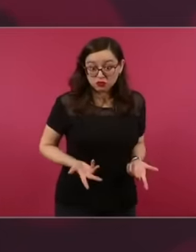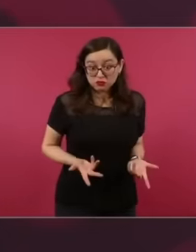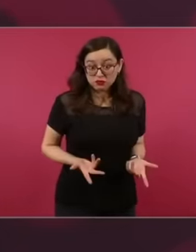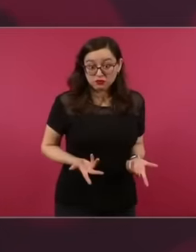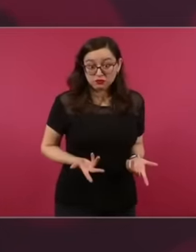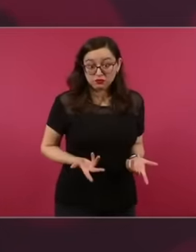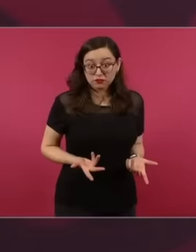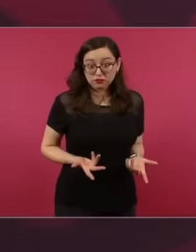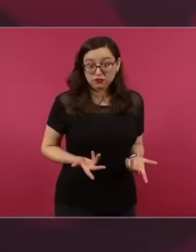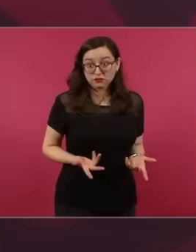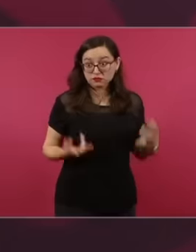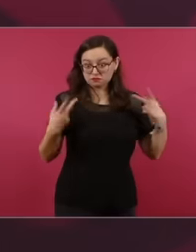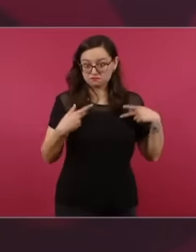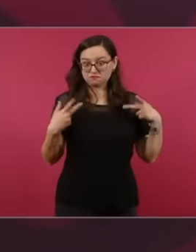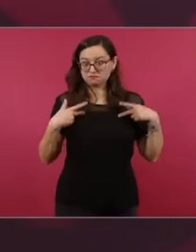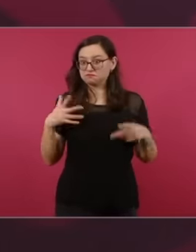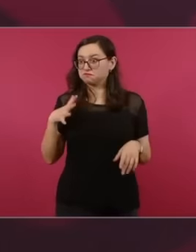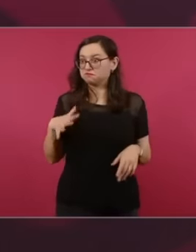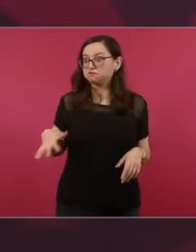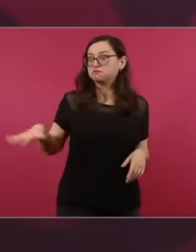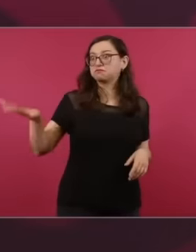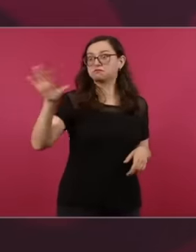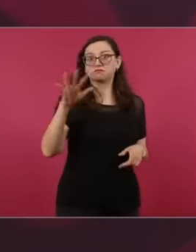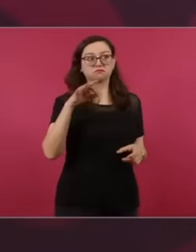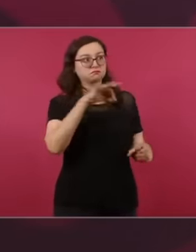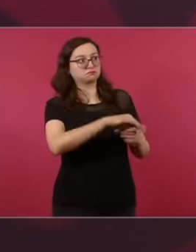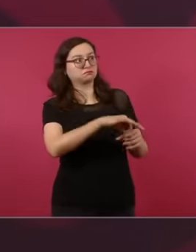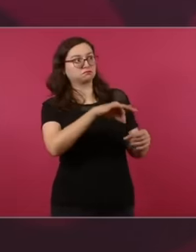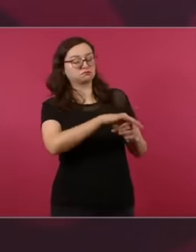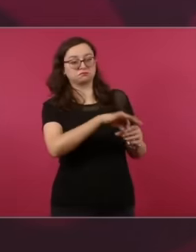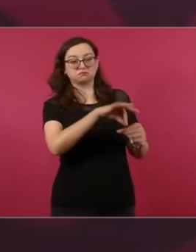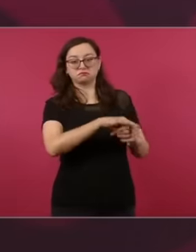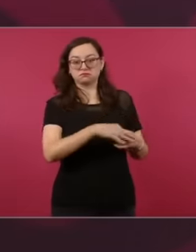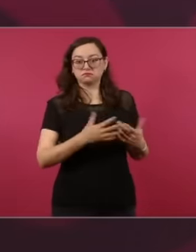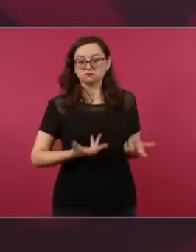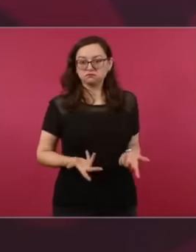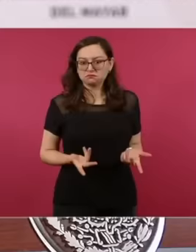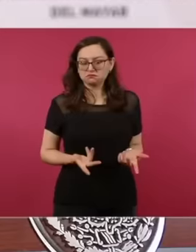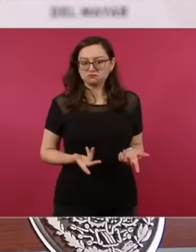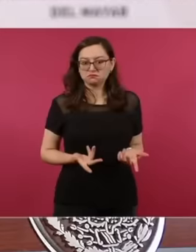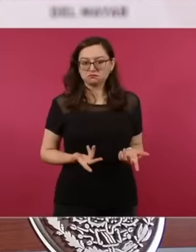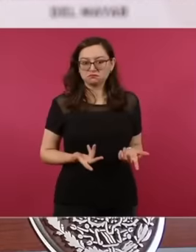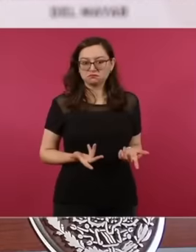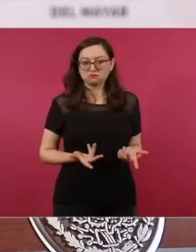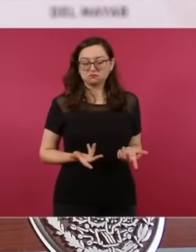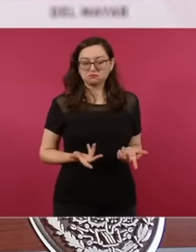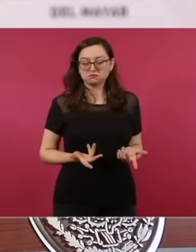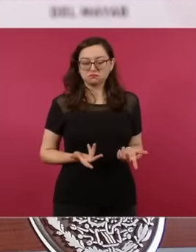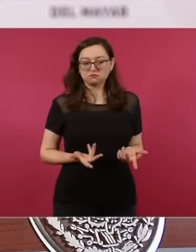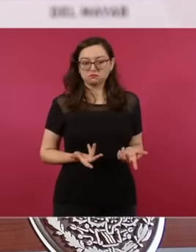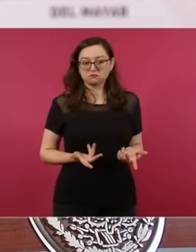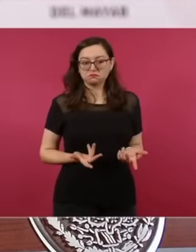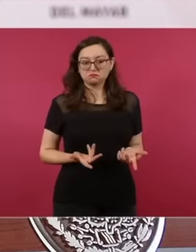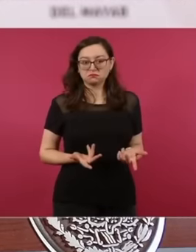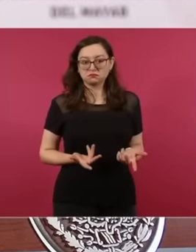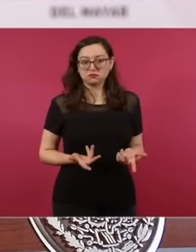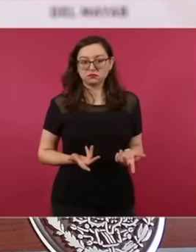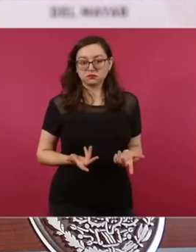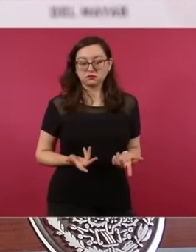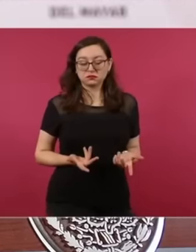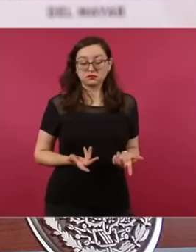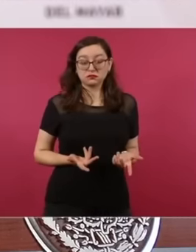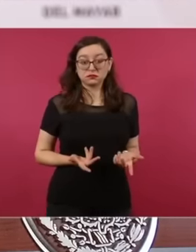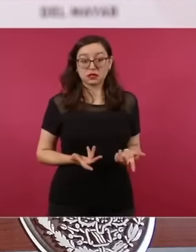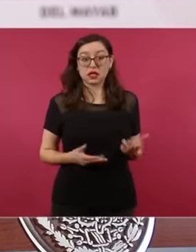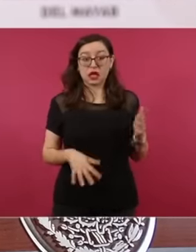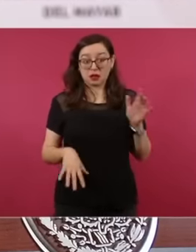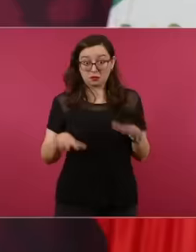elected acted as